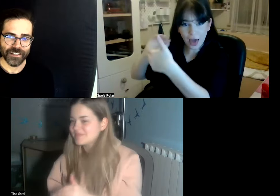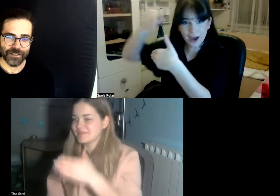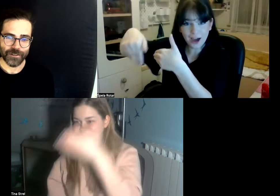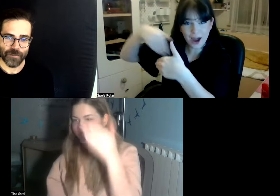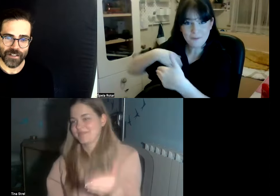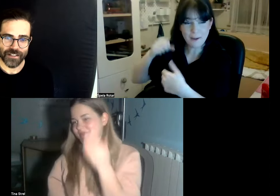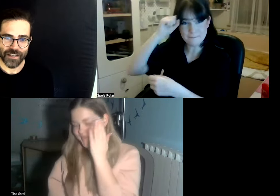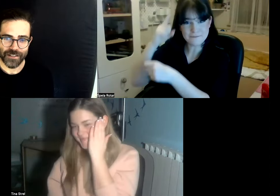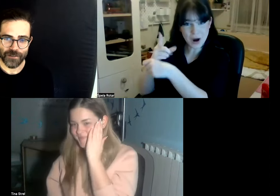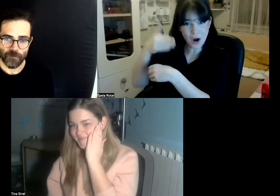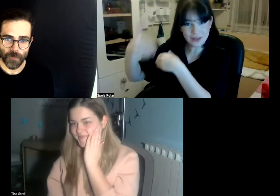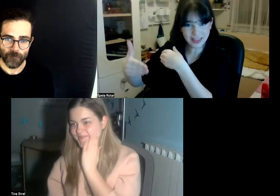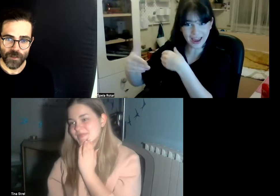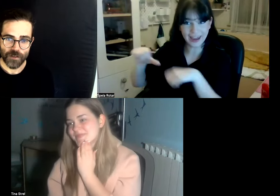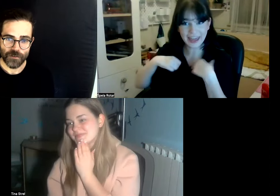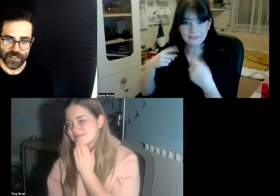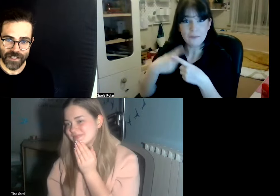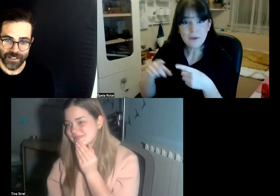throw somebody's attention for instance